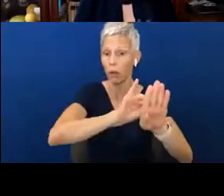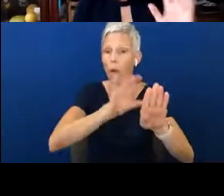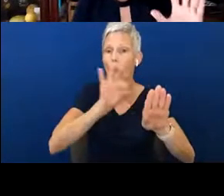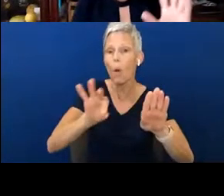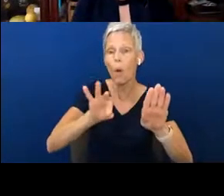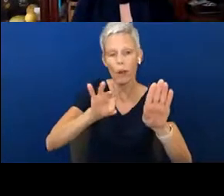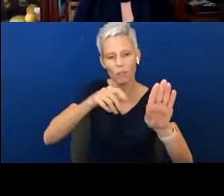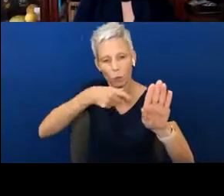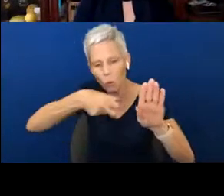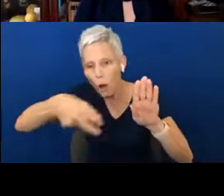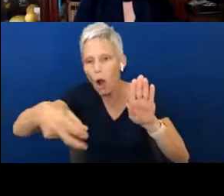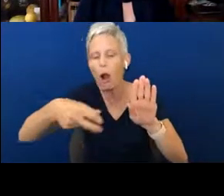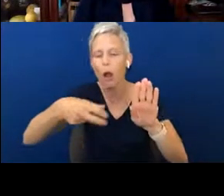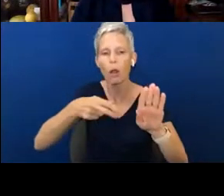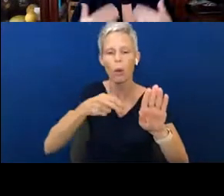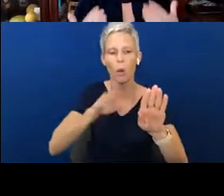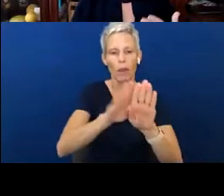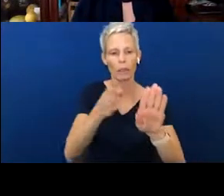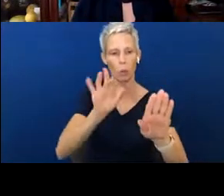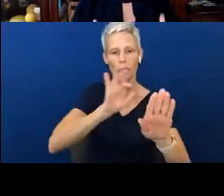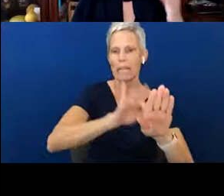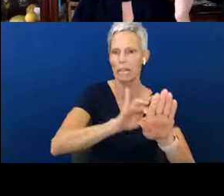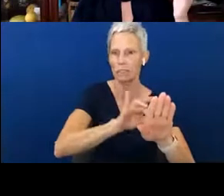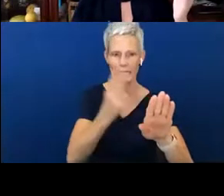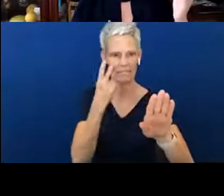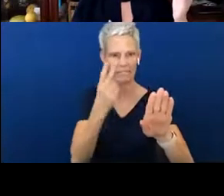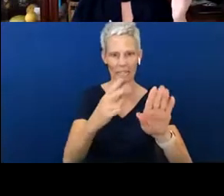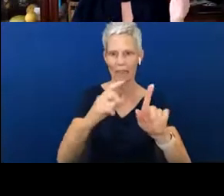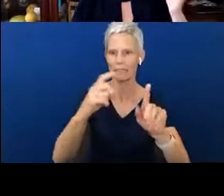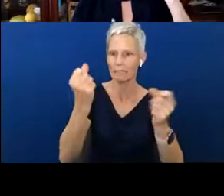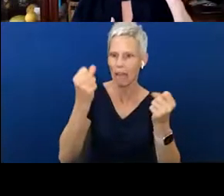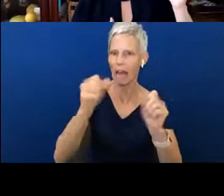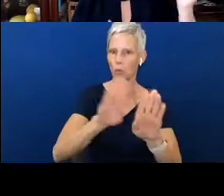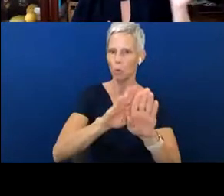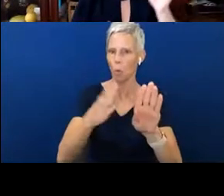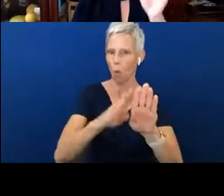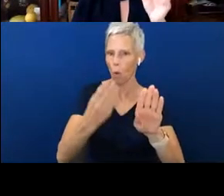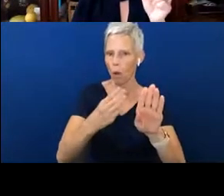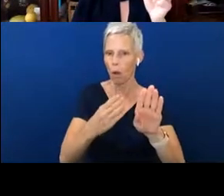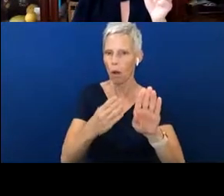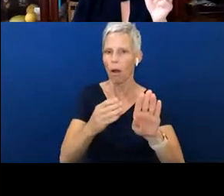Touch the door. It's that repetition and that recognition that door actually is associated